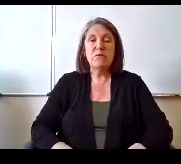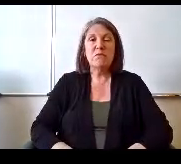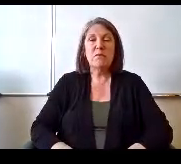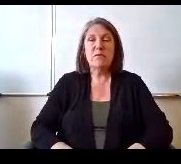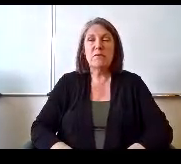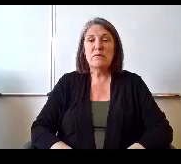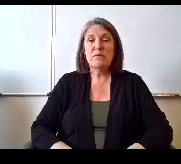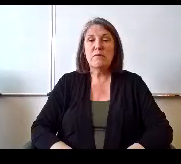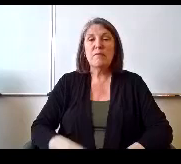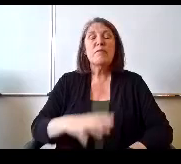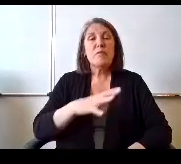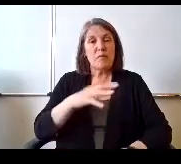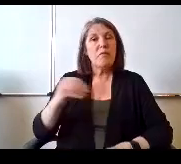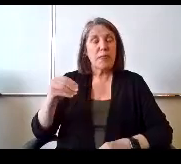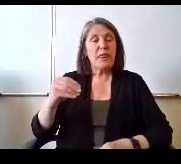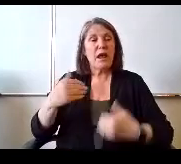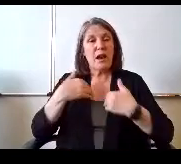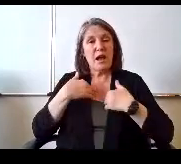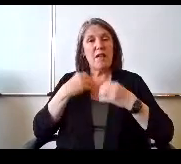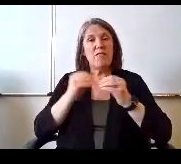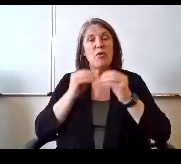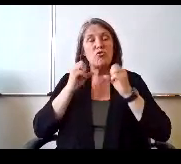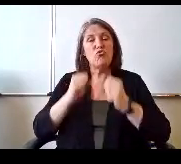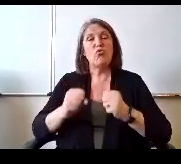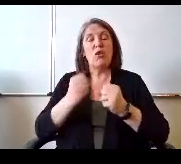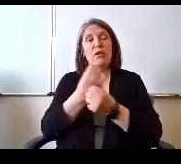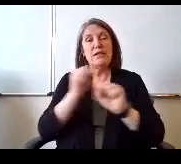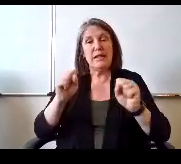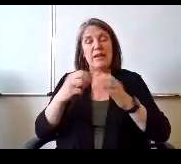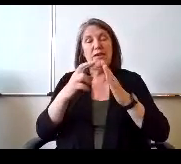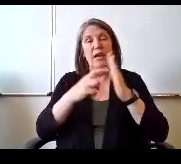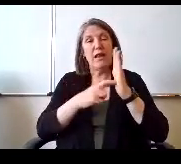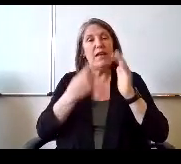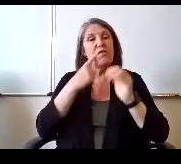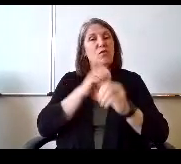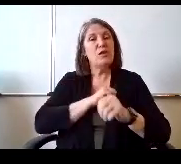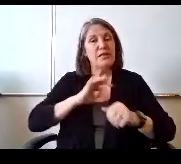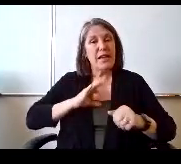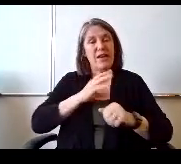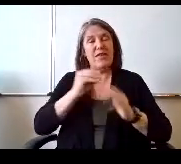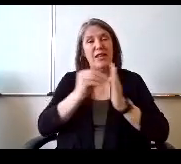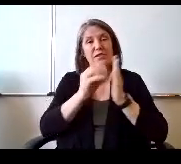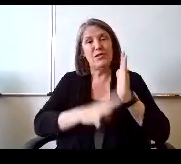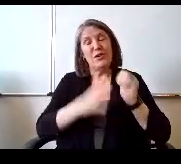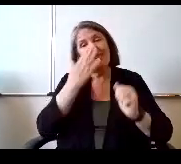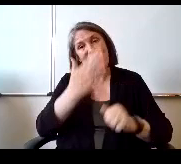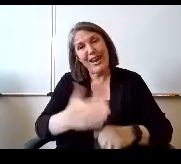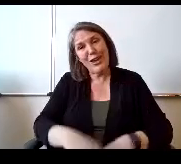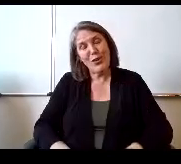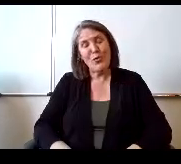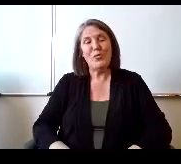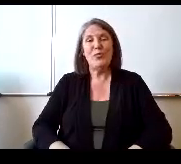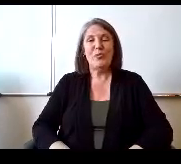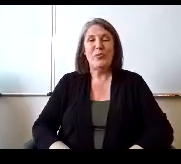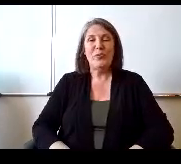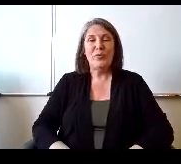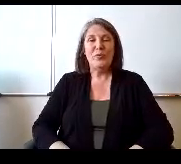Stronger safety guidelines for staff and for students. Thank you. Thank you Mrs Fox, thank you for your time again.